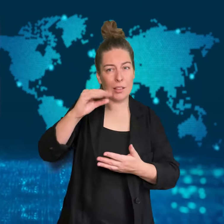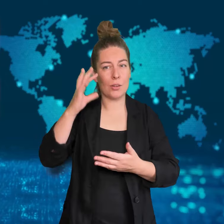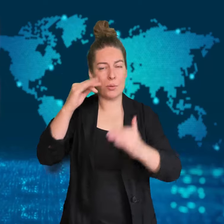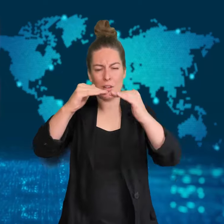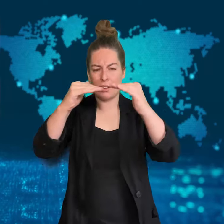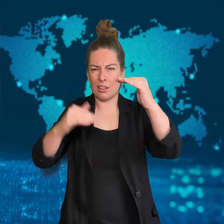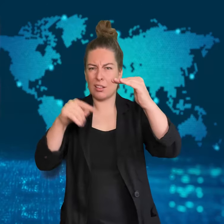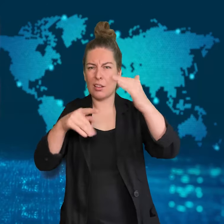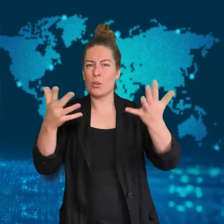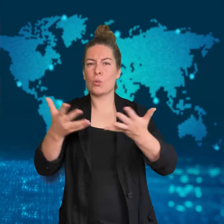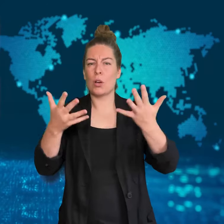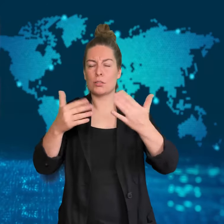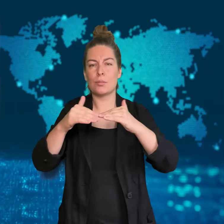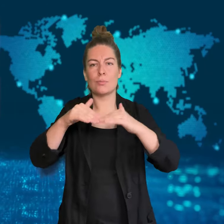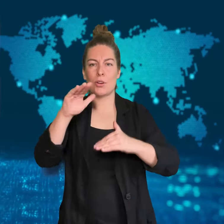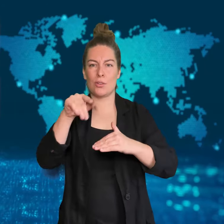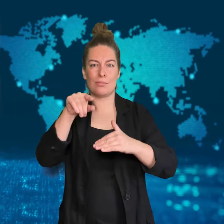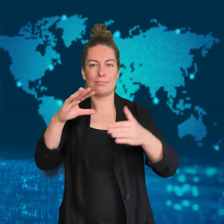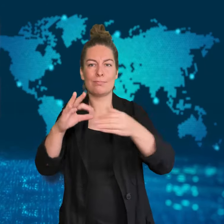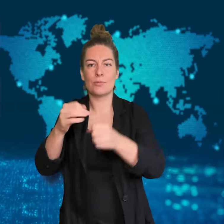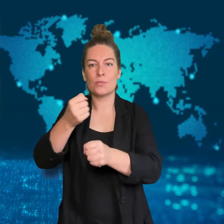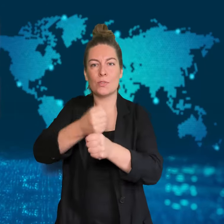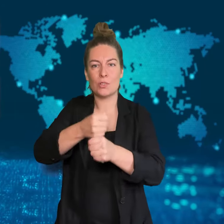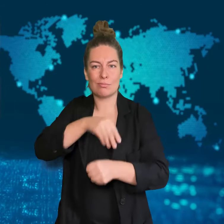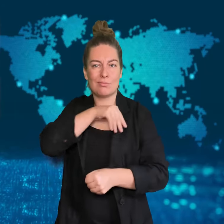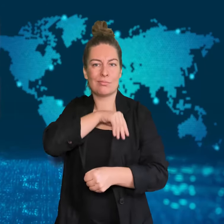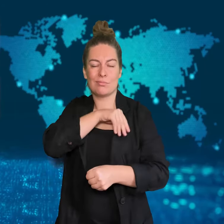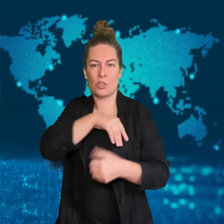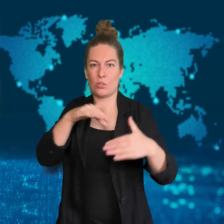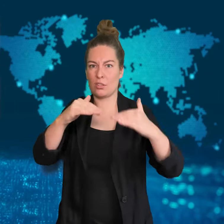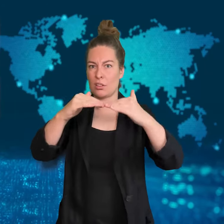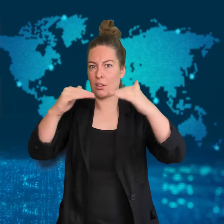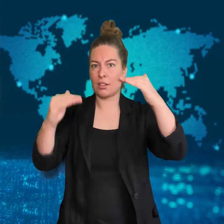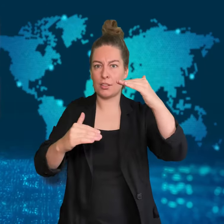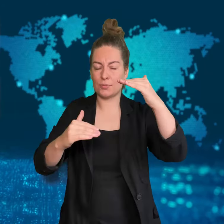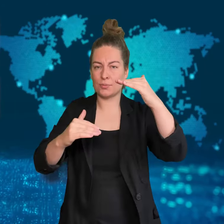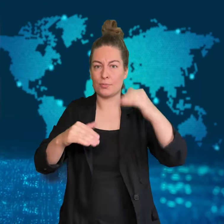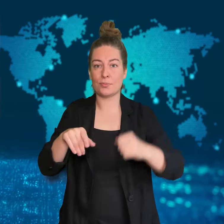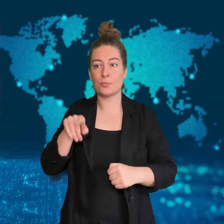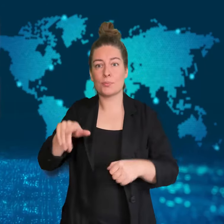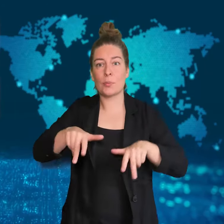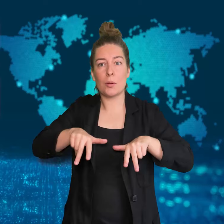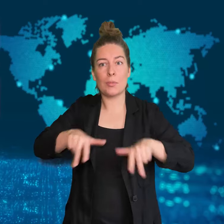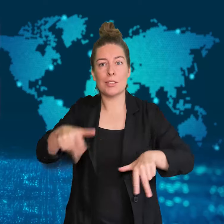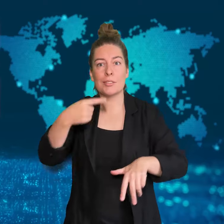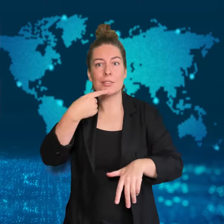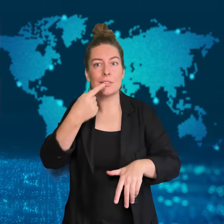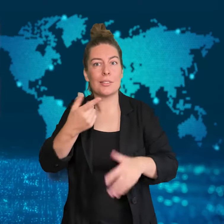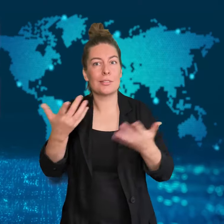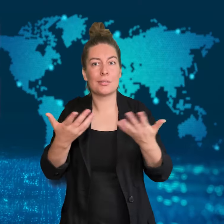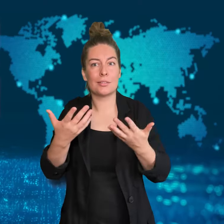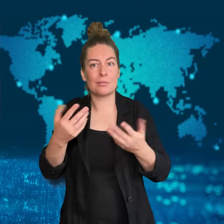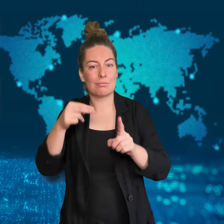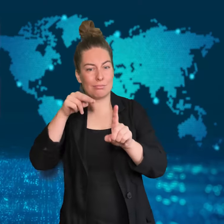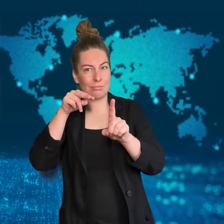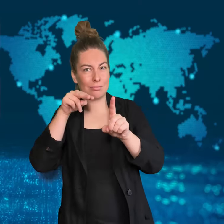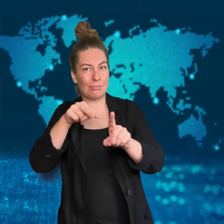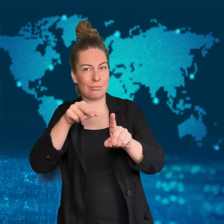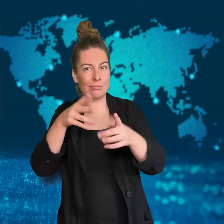The women feel that gender equality is not fairly reflected in their wages.